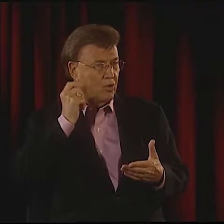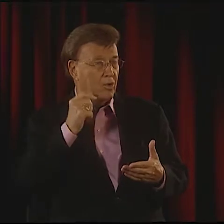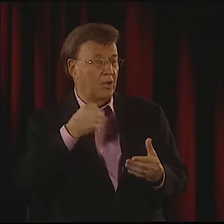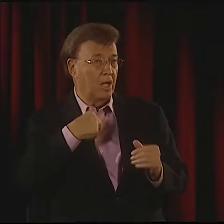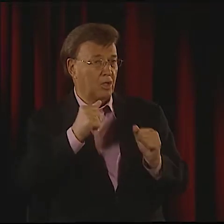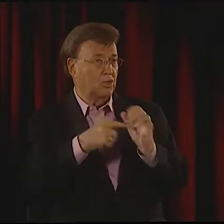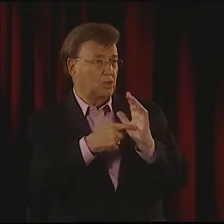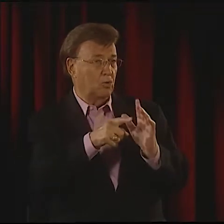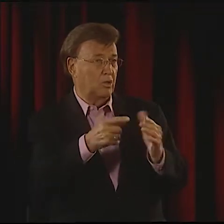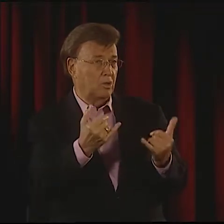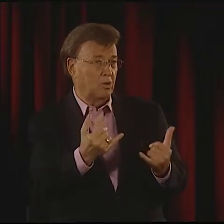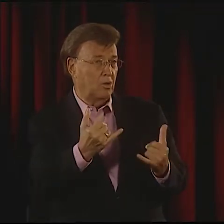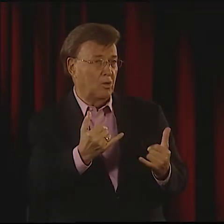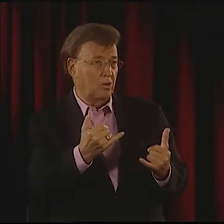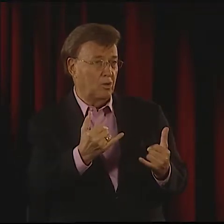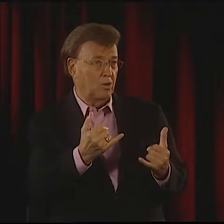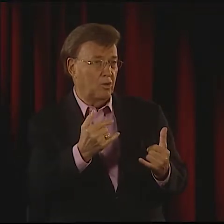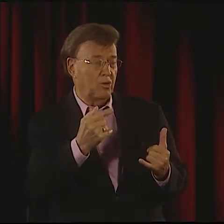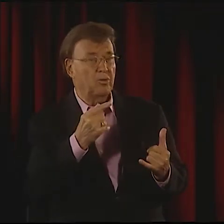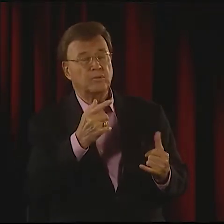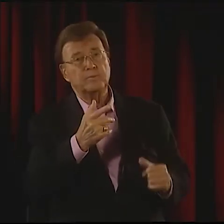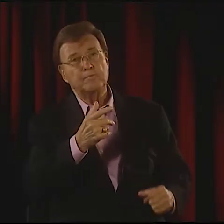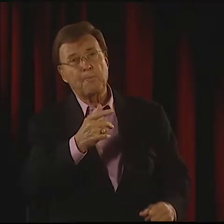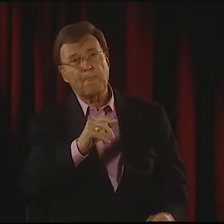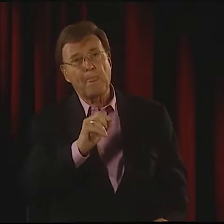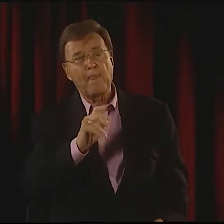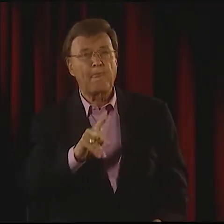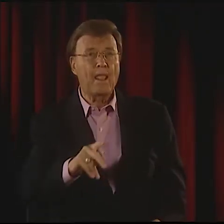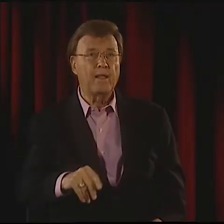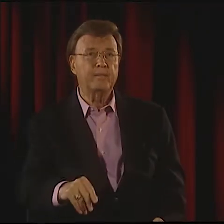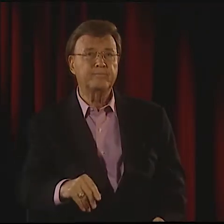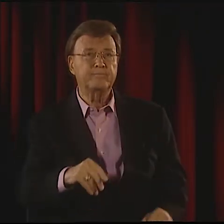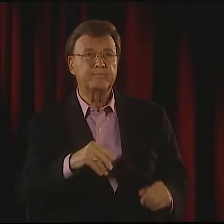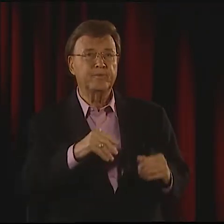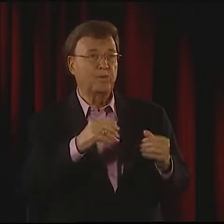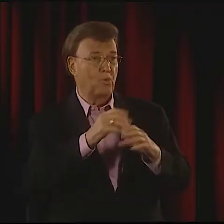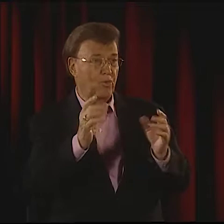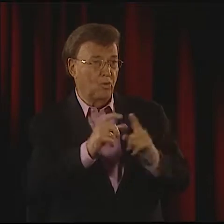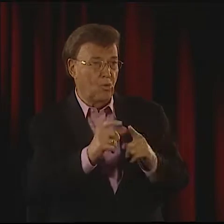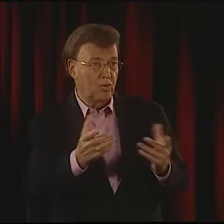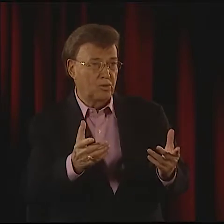IT'S A SONG FOR THE EYE, NOT FOR THE EAR. I CAN SHOW IT TO YOU NOW IF YOU LIKE.